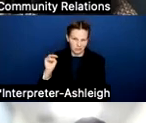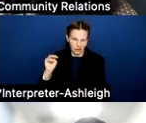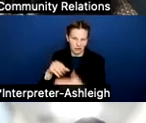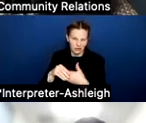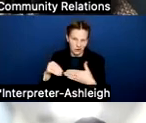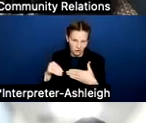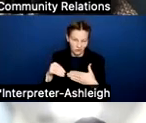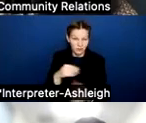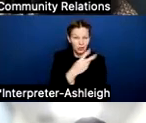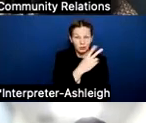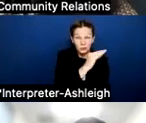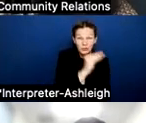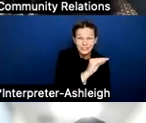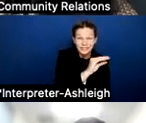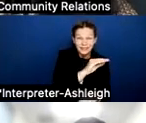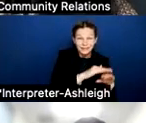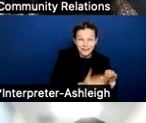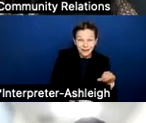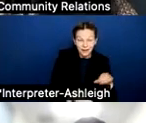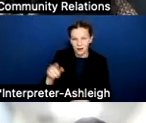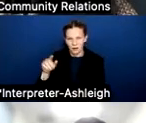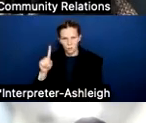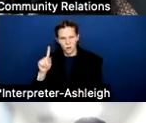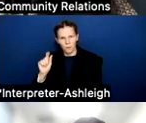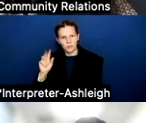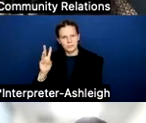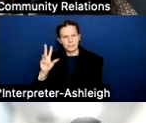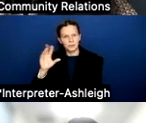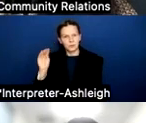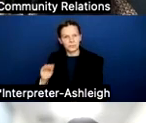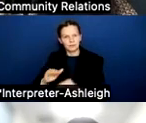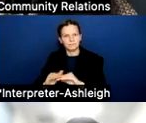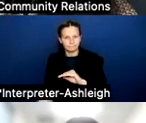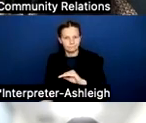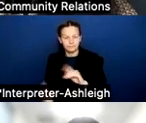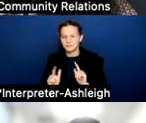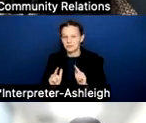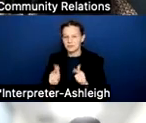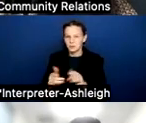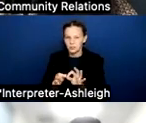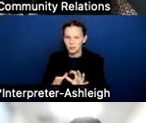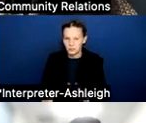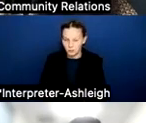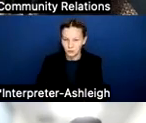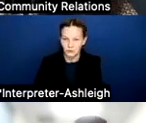the other reduced by 1.63%. And just to add on to that. So last year,